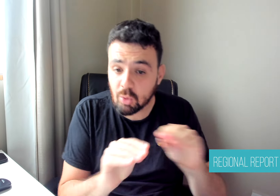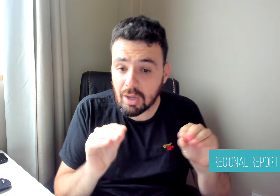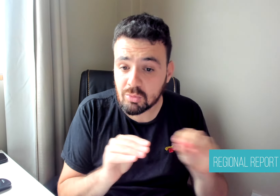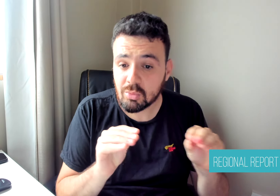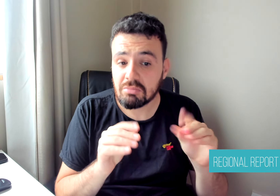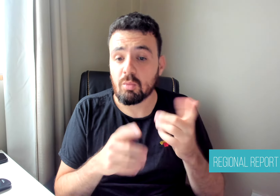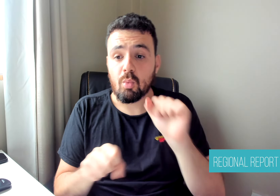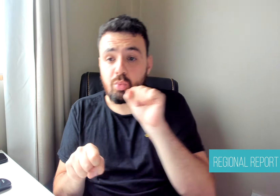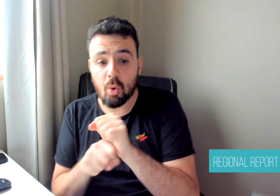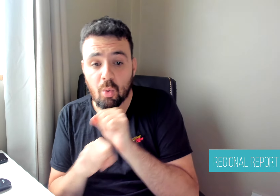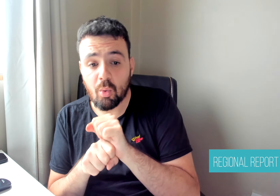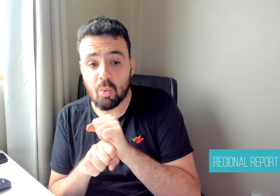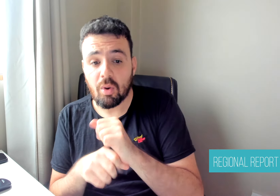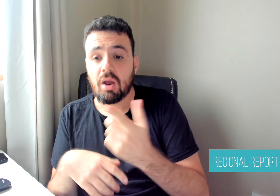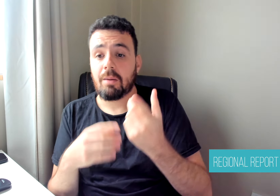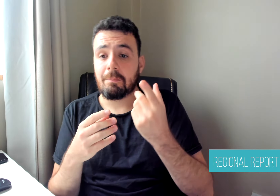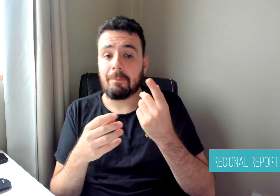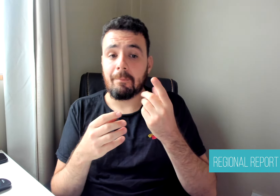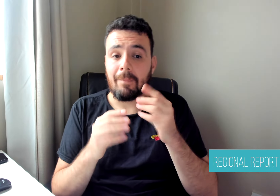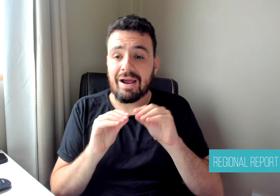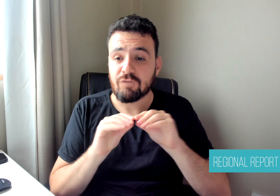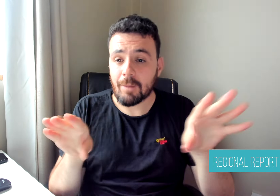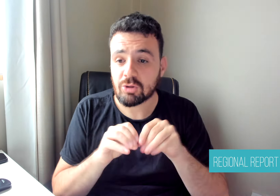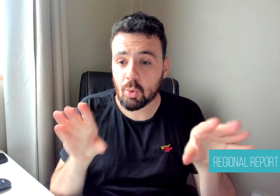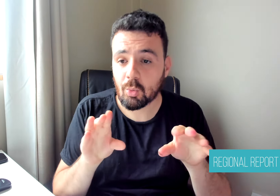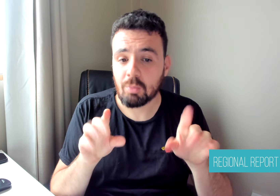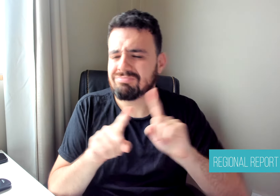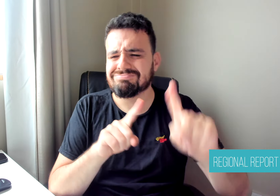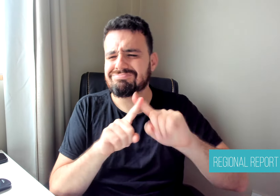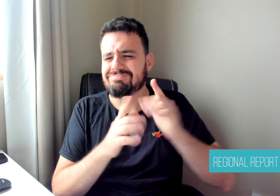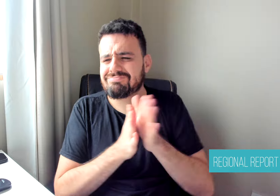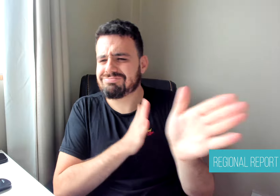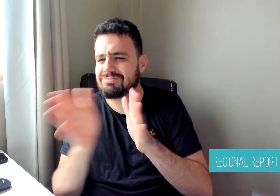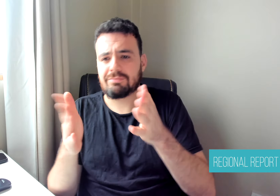"This population has to face various obstacles ranging